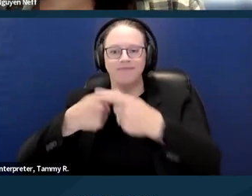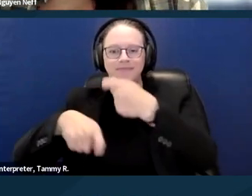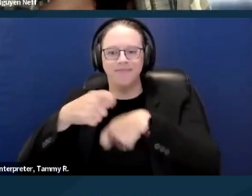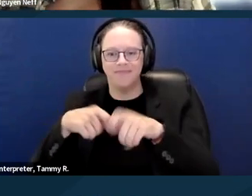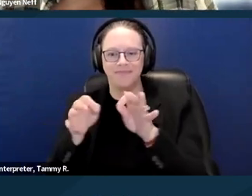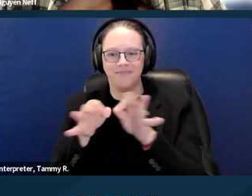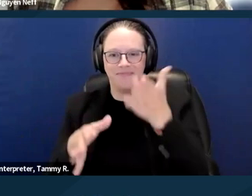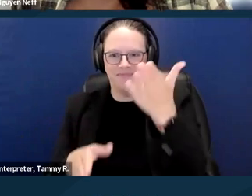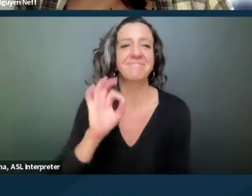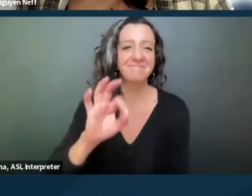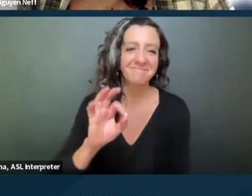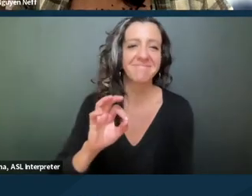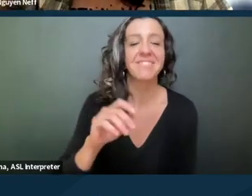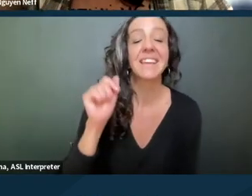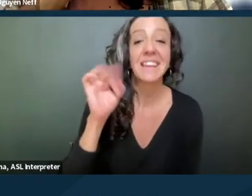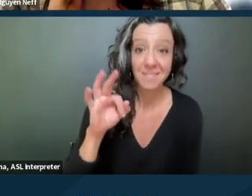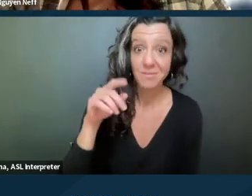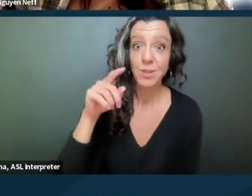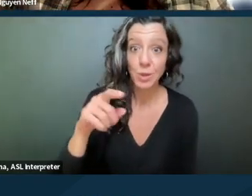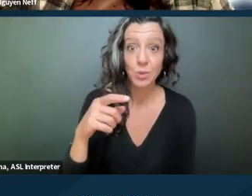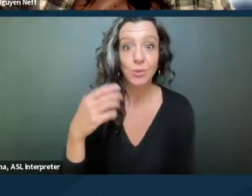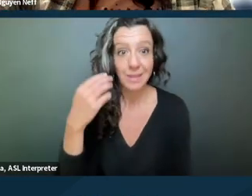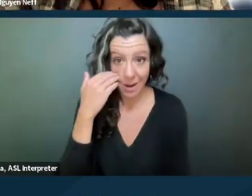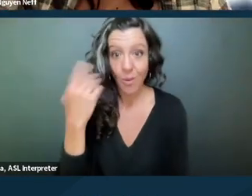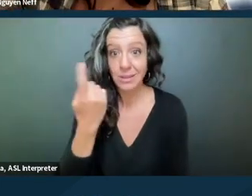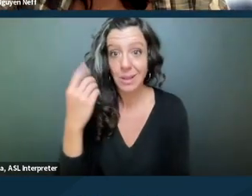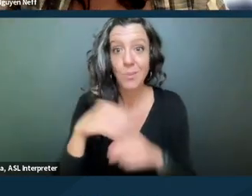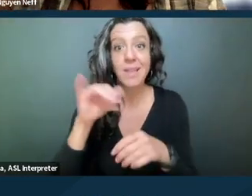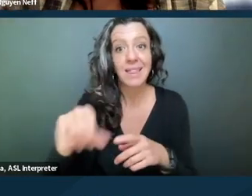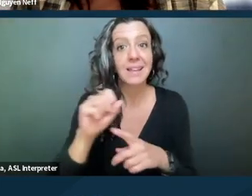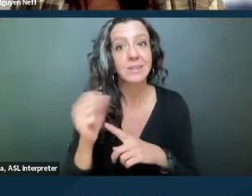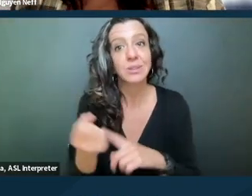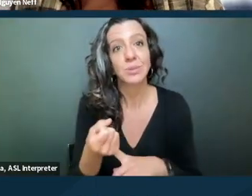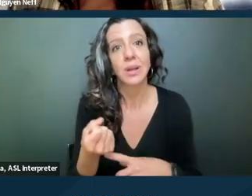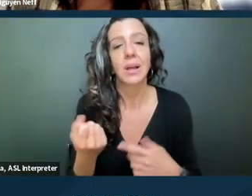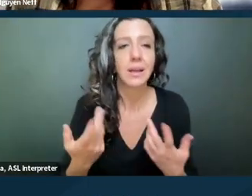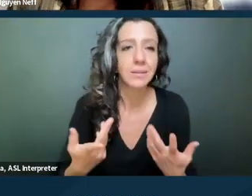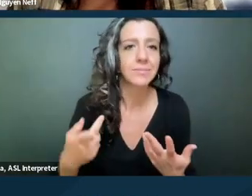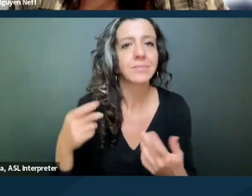if anyone's in that position, you know, DREDF doesn't have a huge amount of staff,